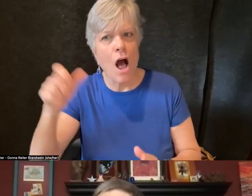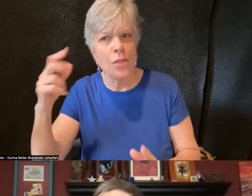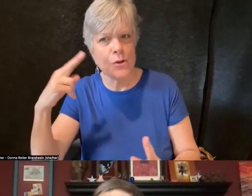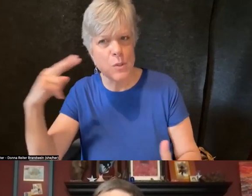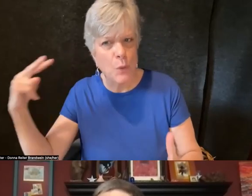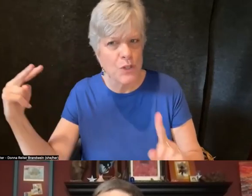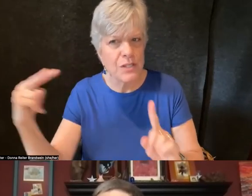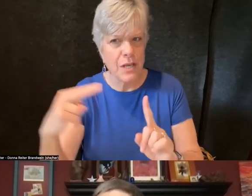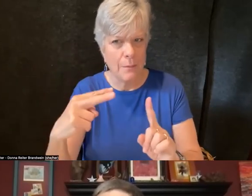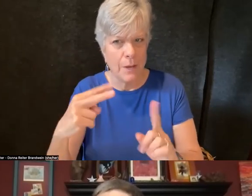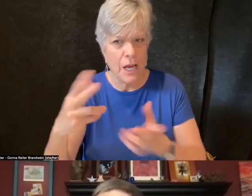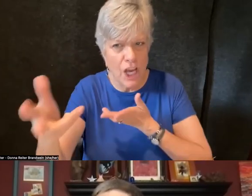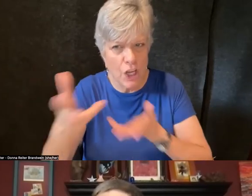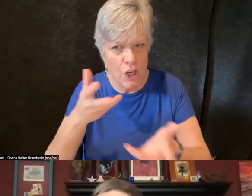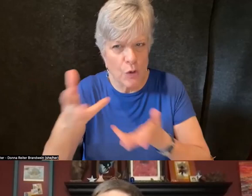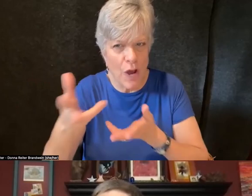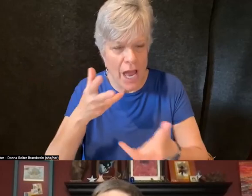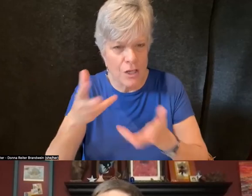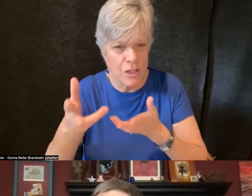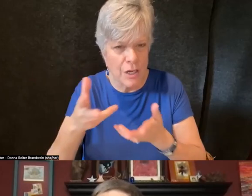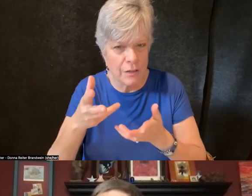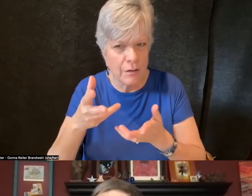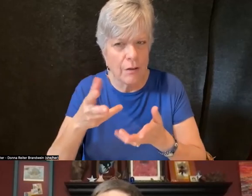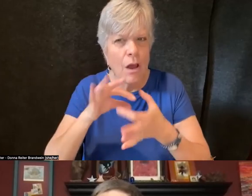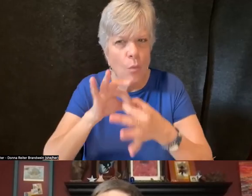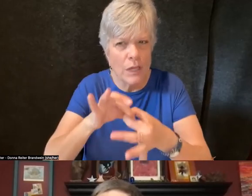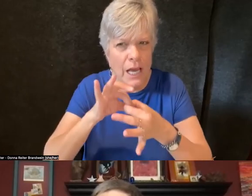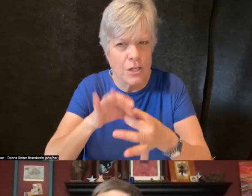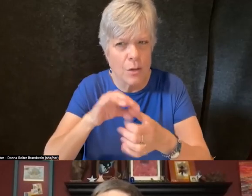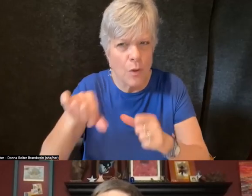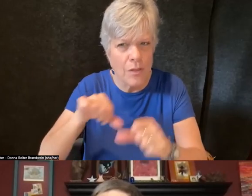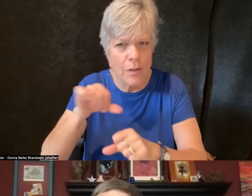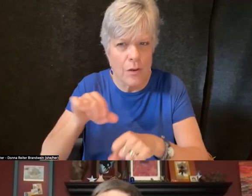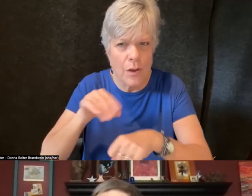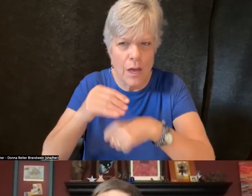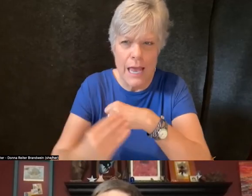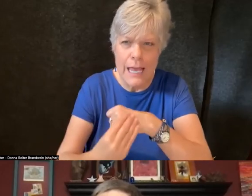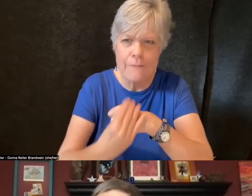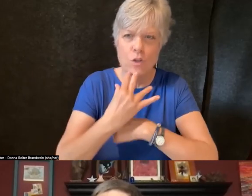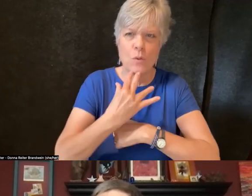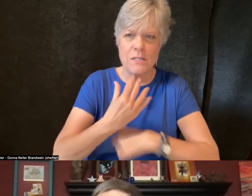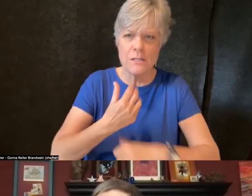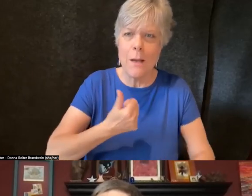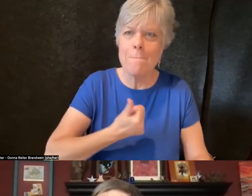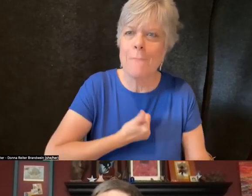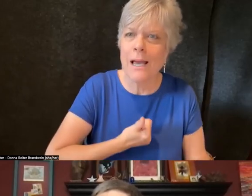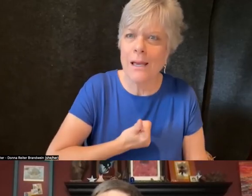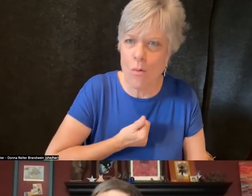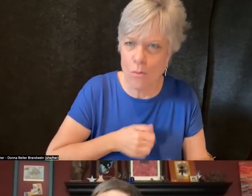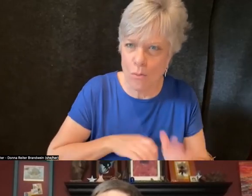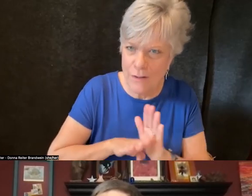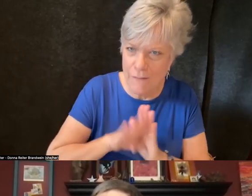and relationships we have with each other influences my own development and interactions with others.